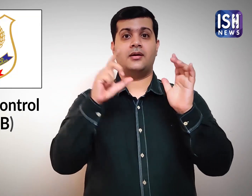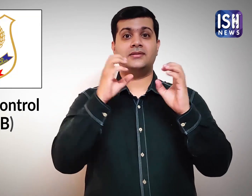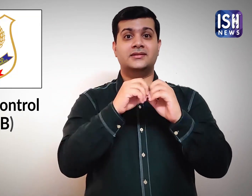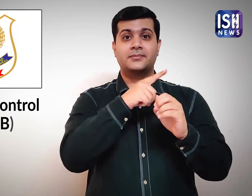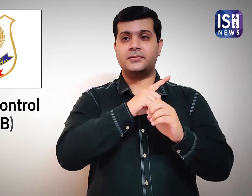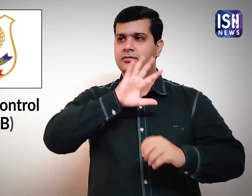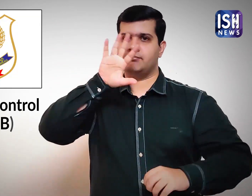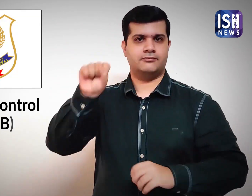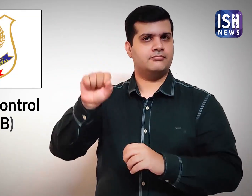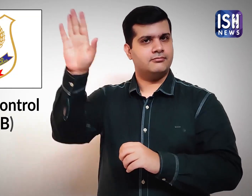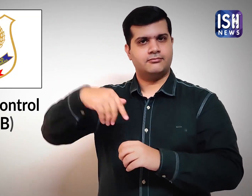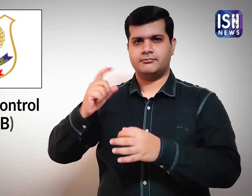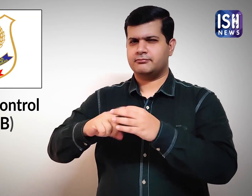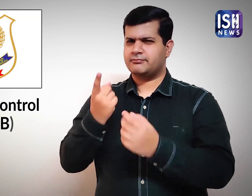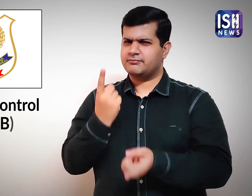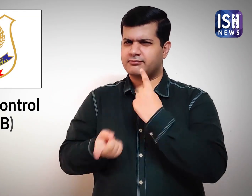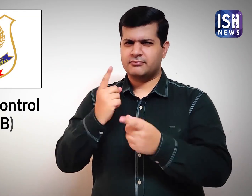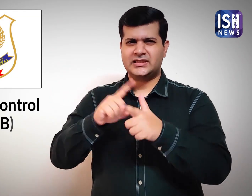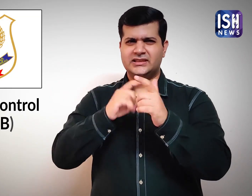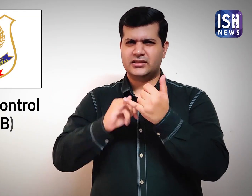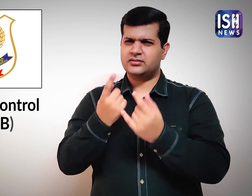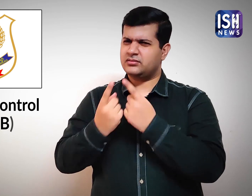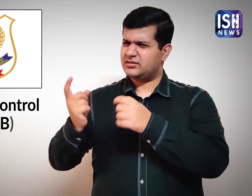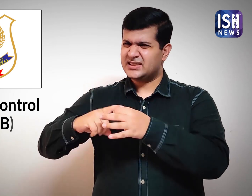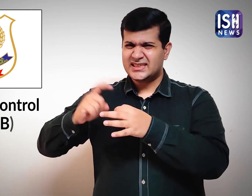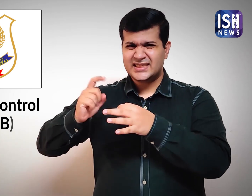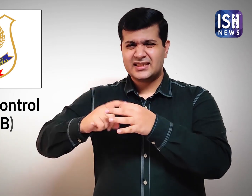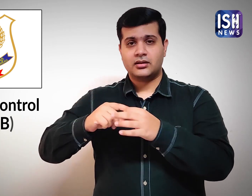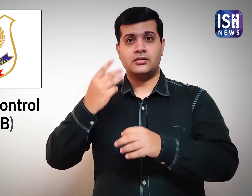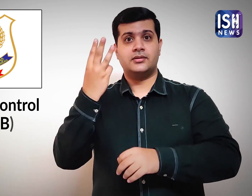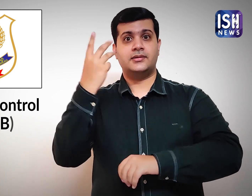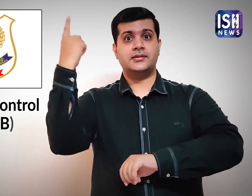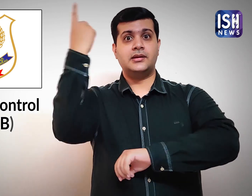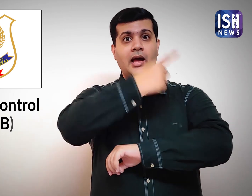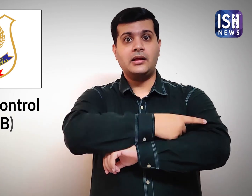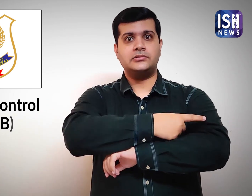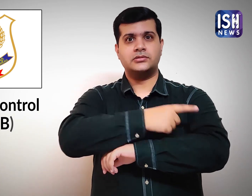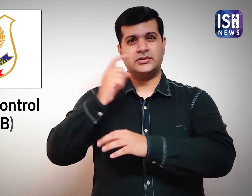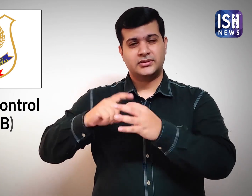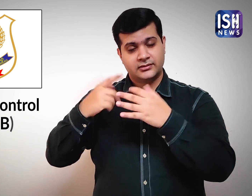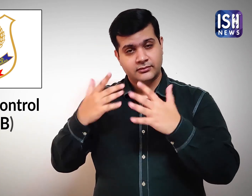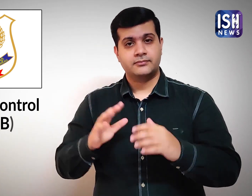after which the NCB called her for questioning for three days.